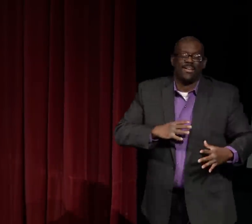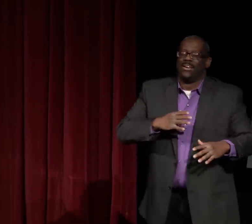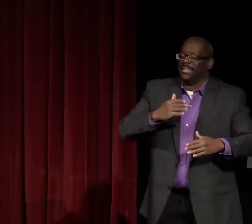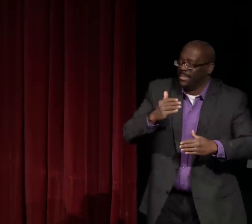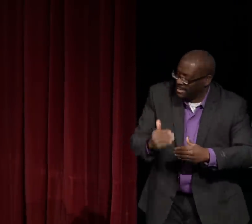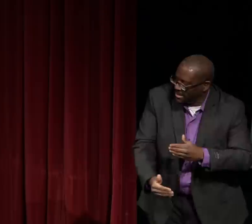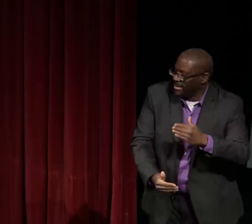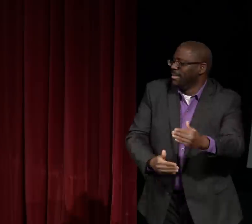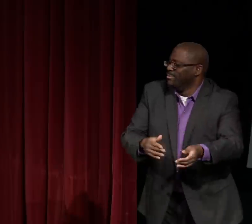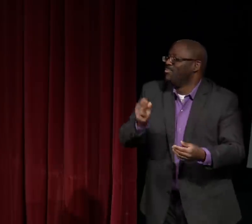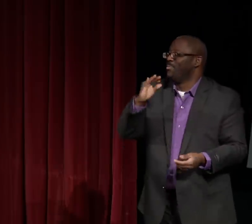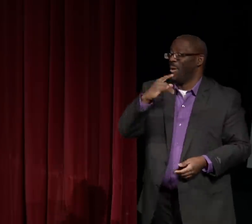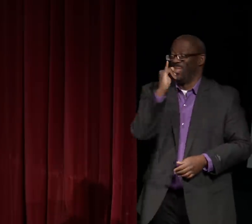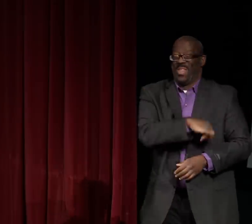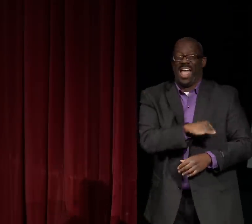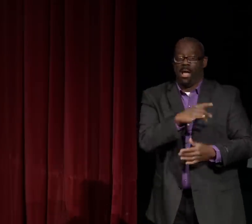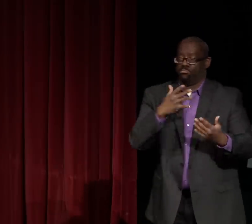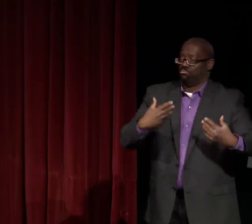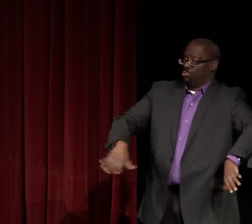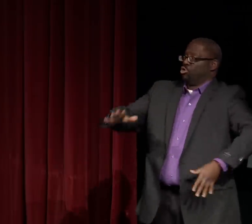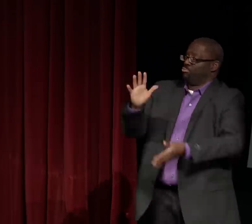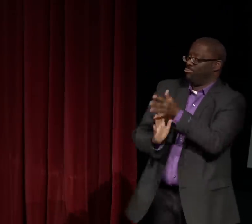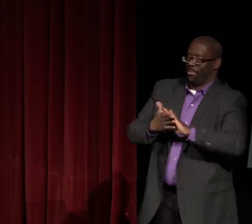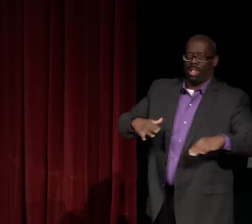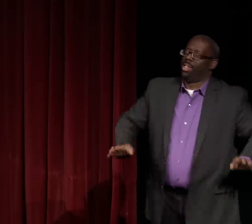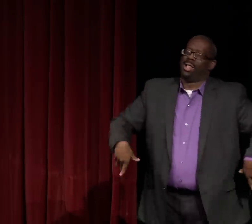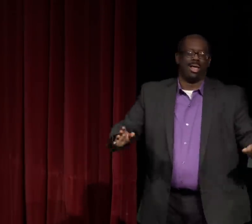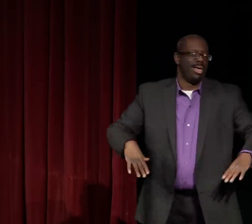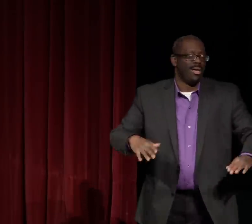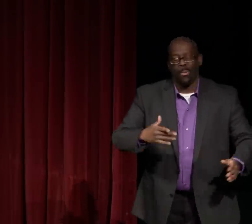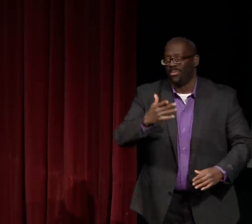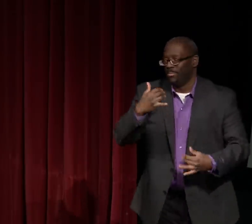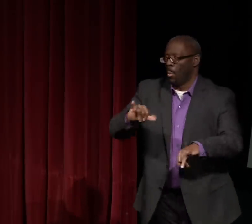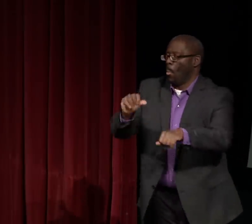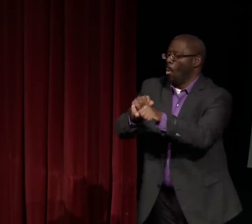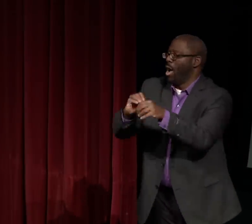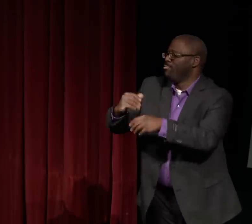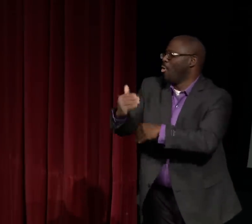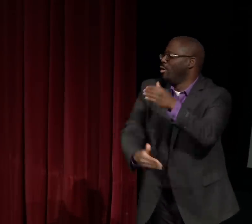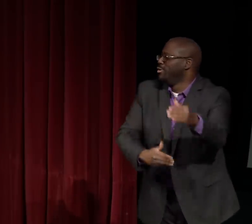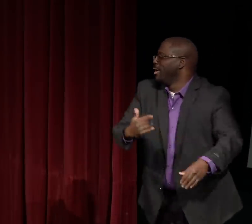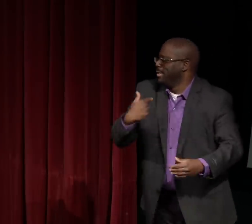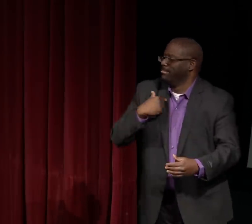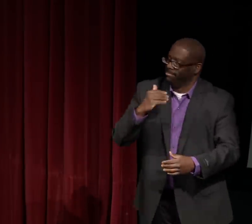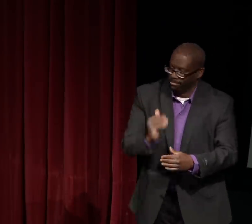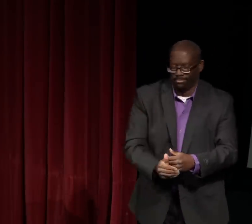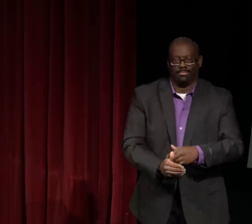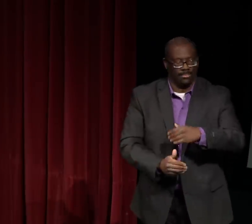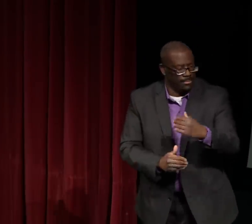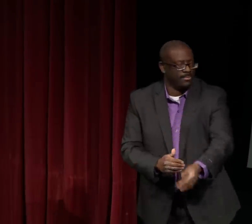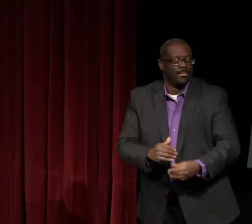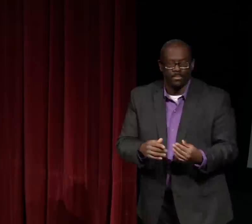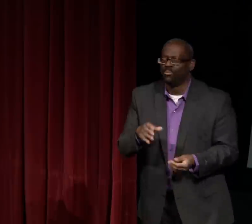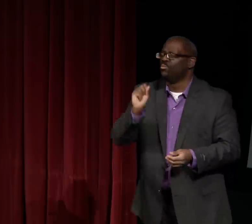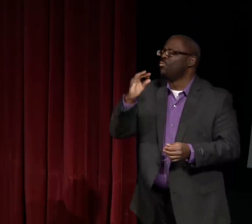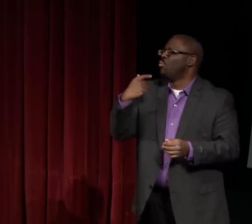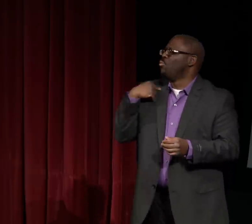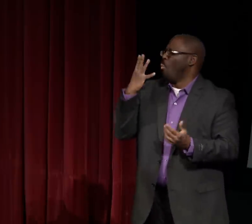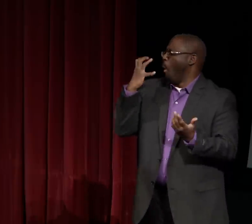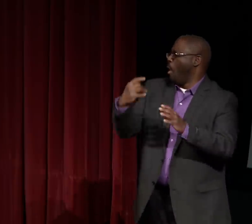Our work on the curriculum slowed. In fact, we were unable to finish the work before she passed.